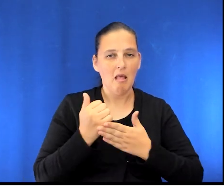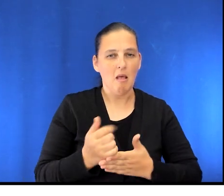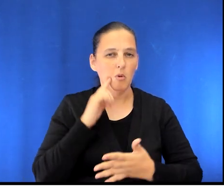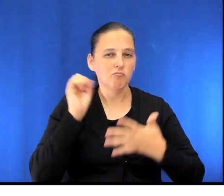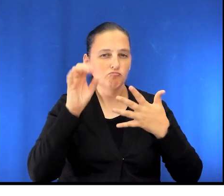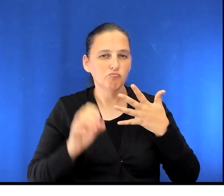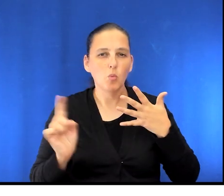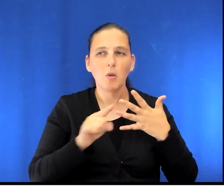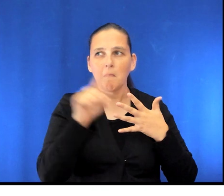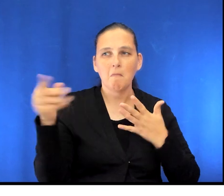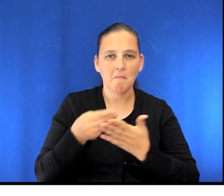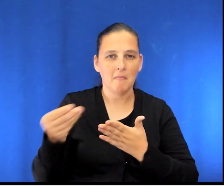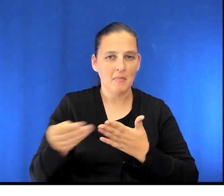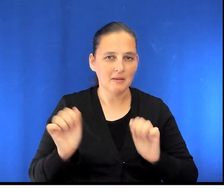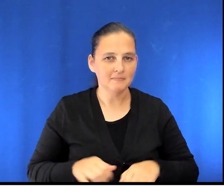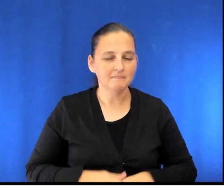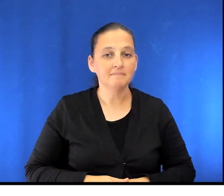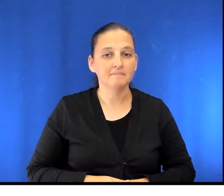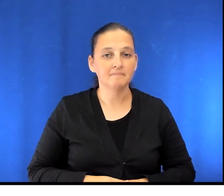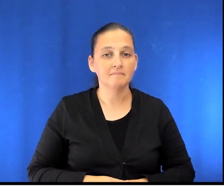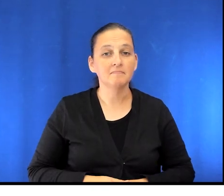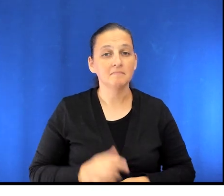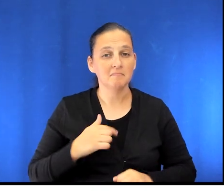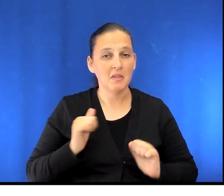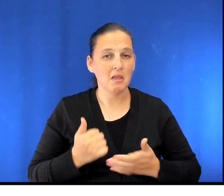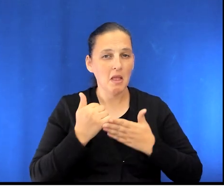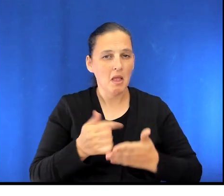I can also review energy conservation strategies such as the four P’s